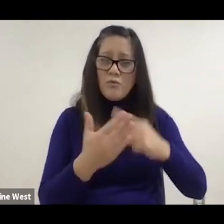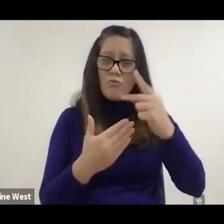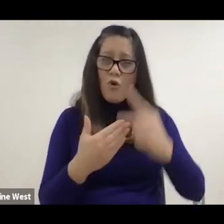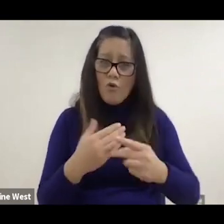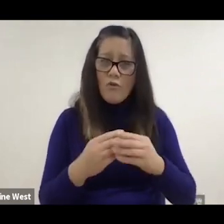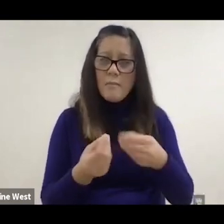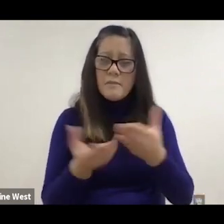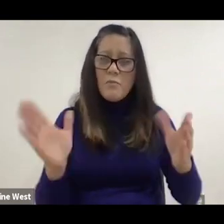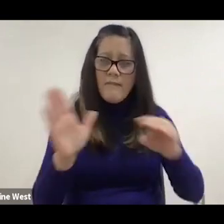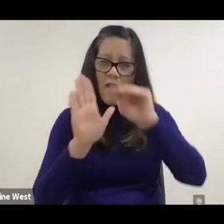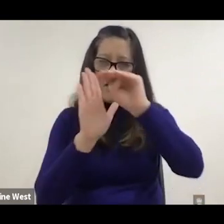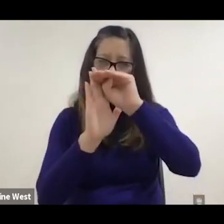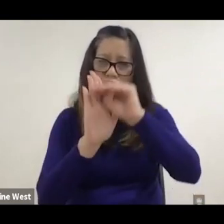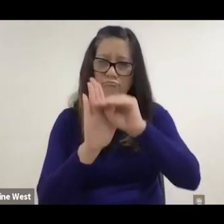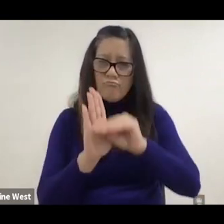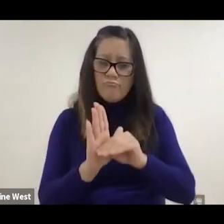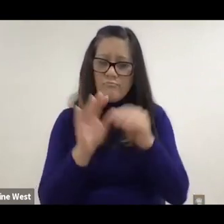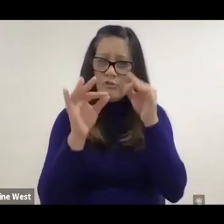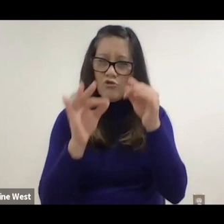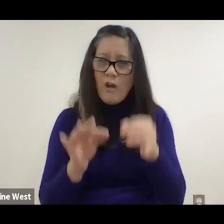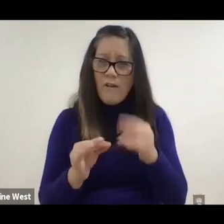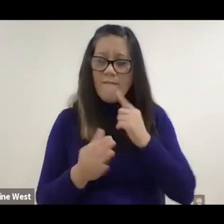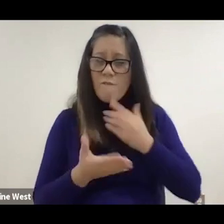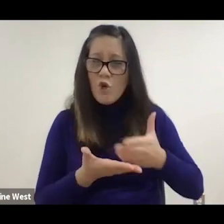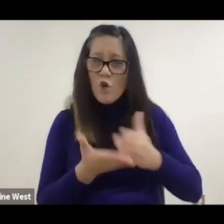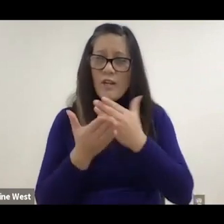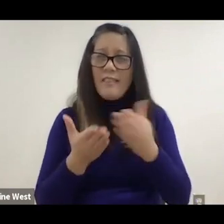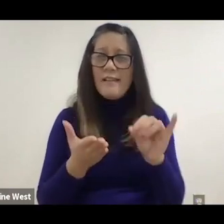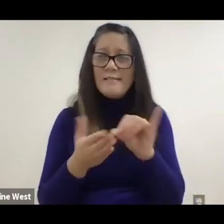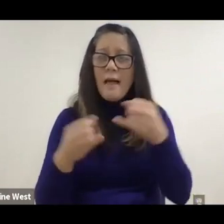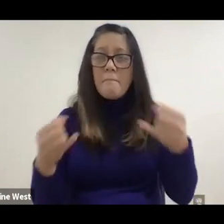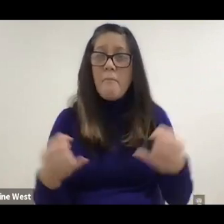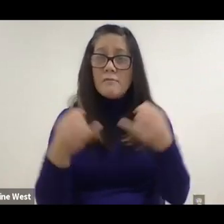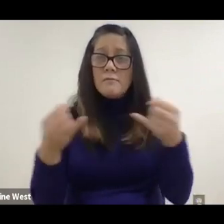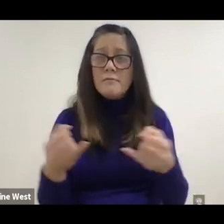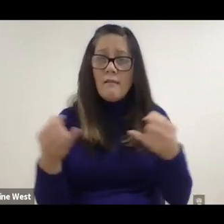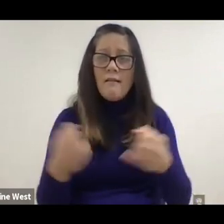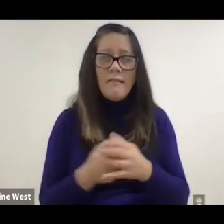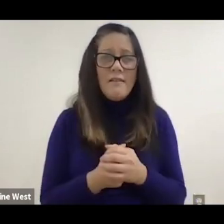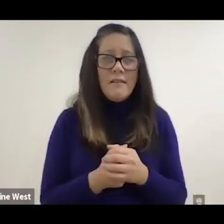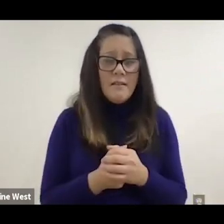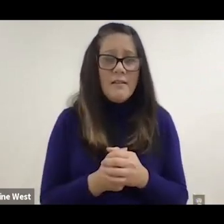cues or step by step instructions for cooking things like pasta. When I click 'next'